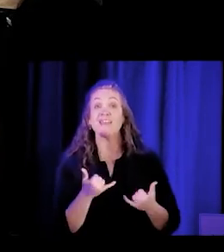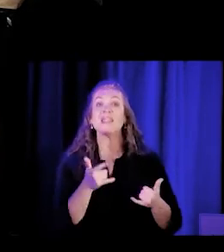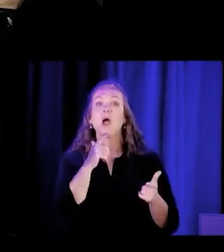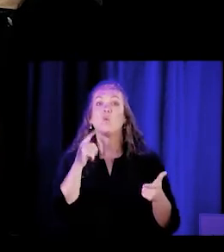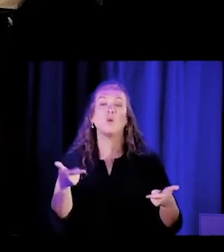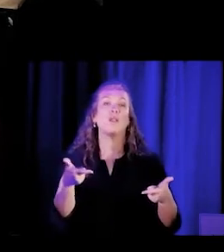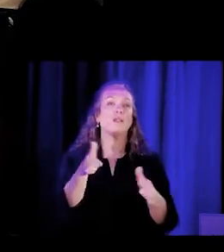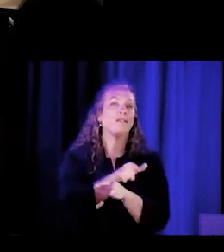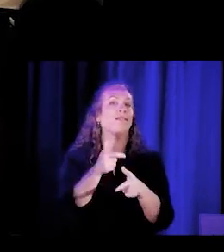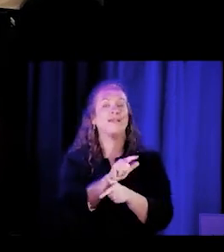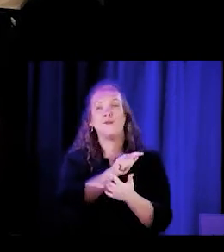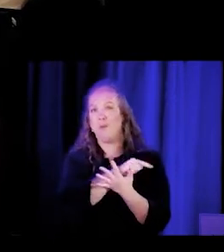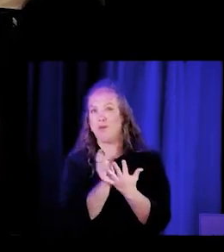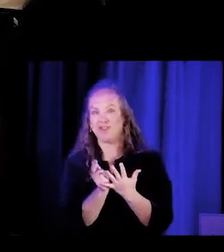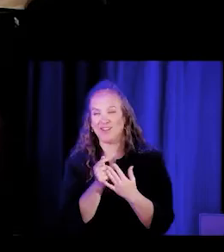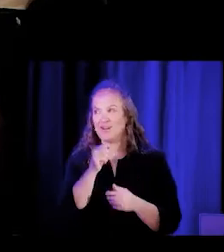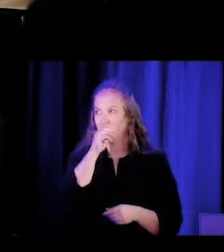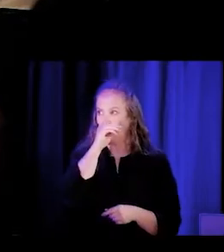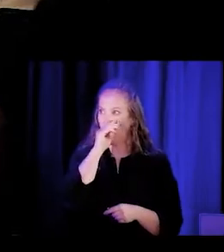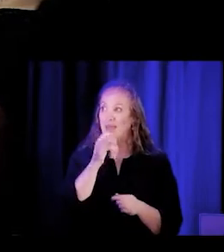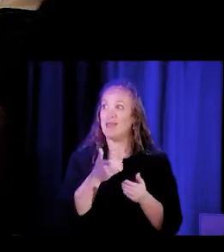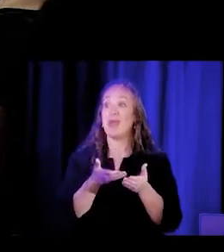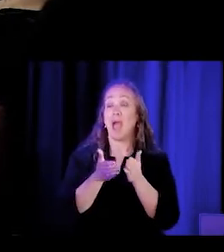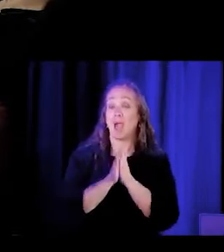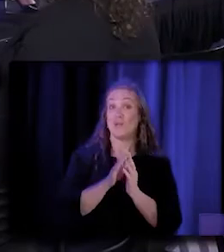and ask you to start, Dr. Mittal.